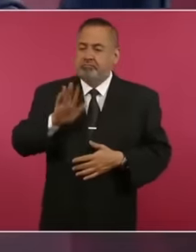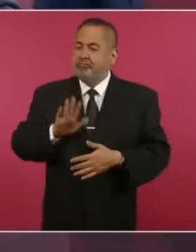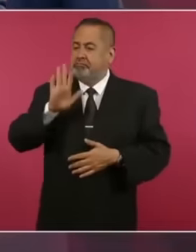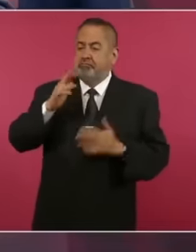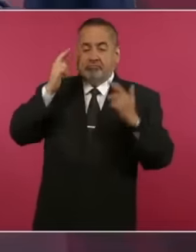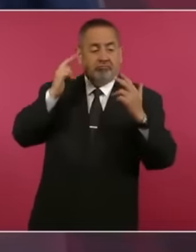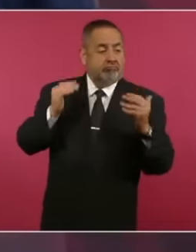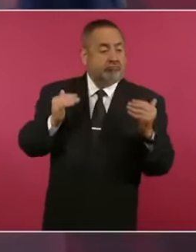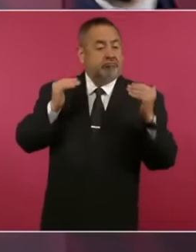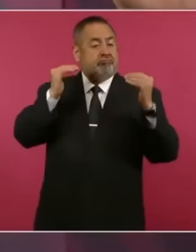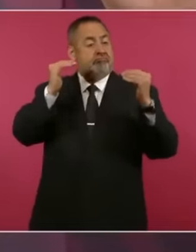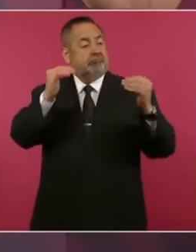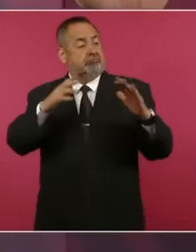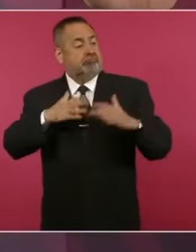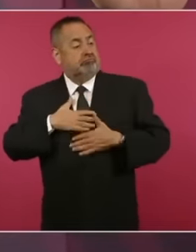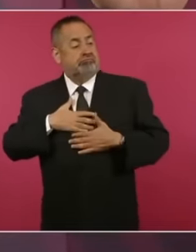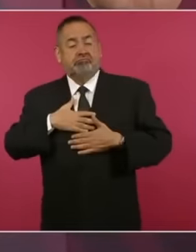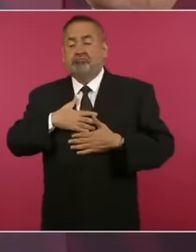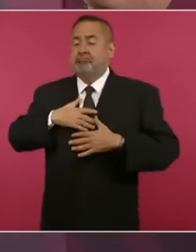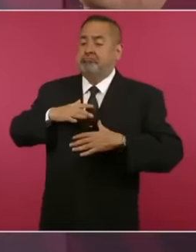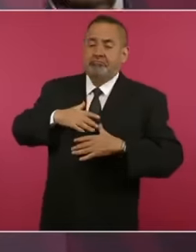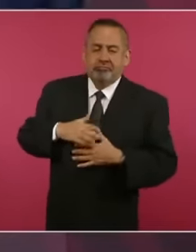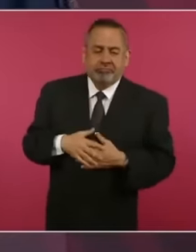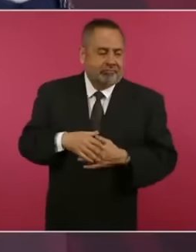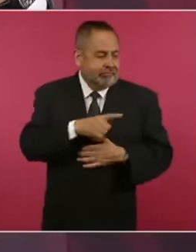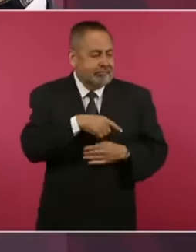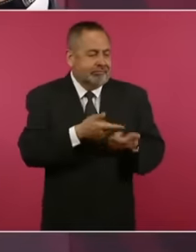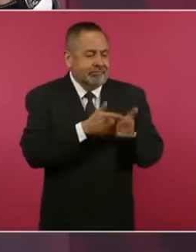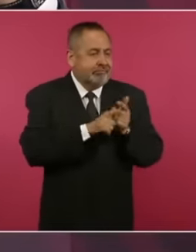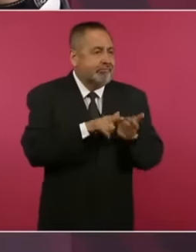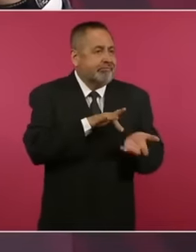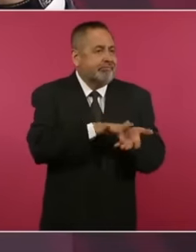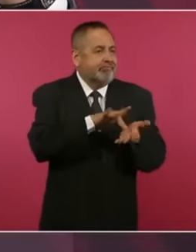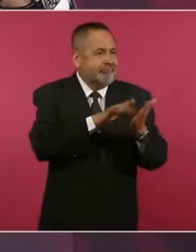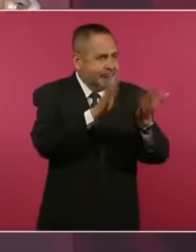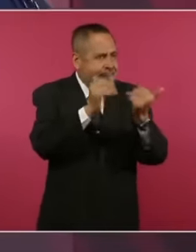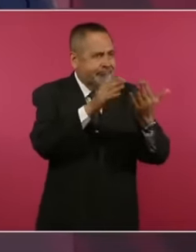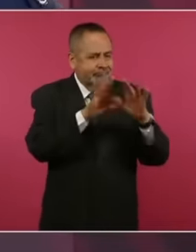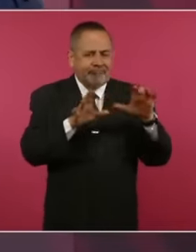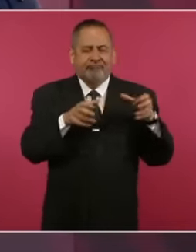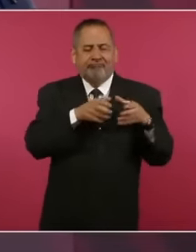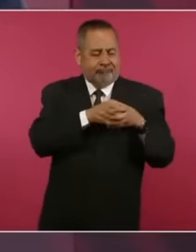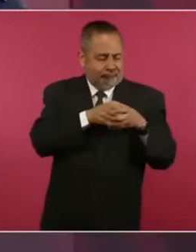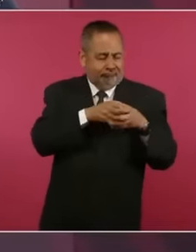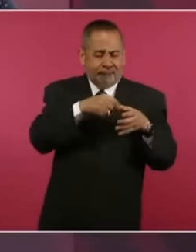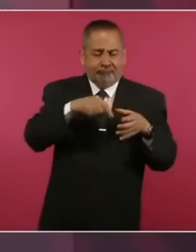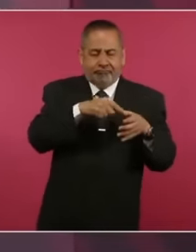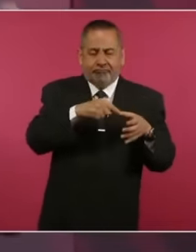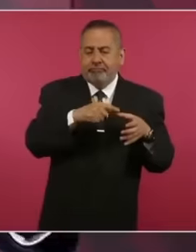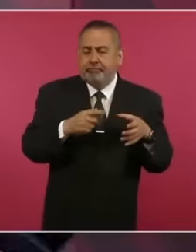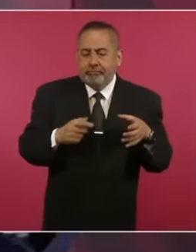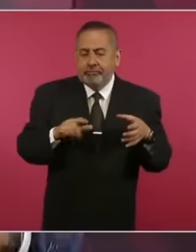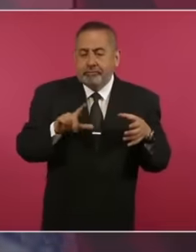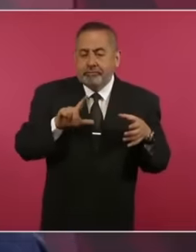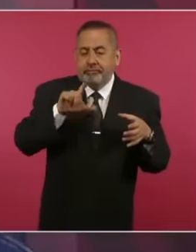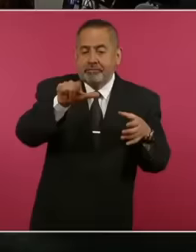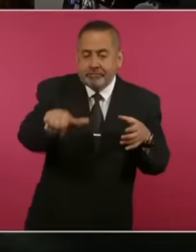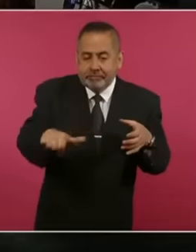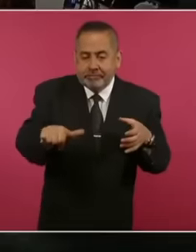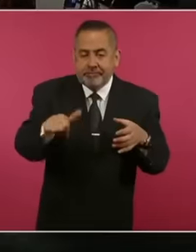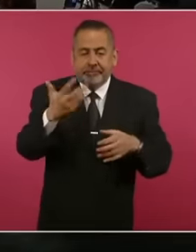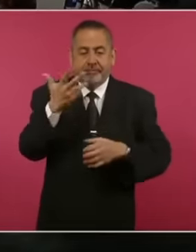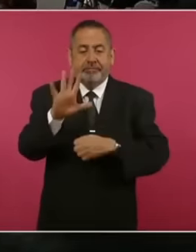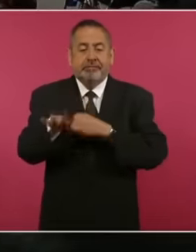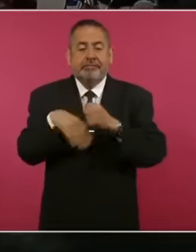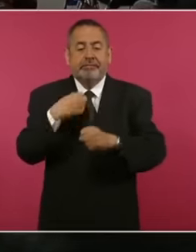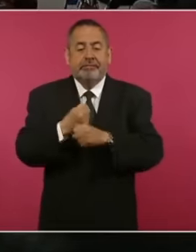support of the conservatives who went to look for it. What happens 10 years later when the